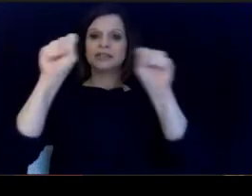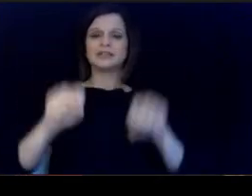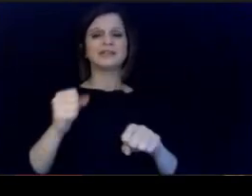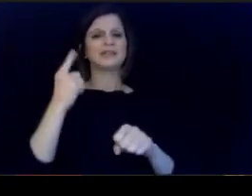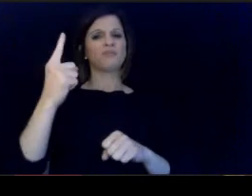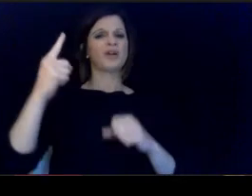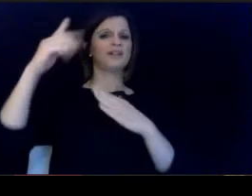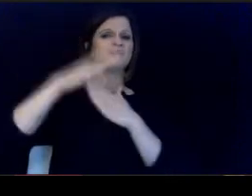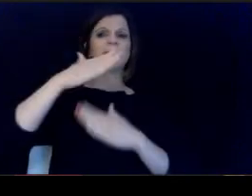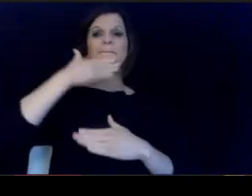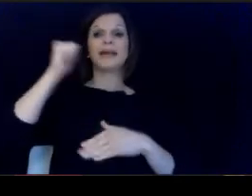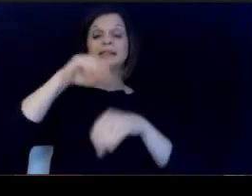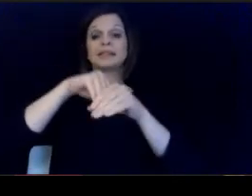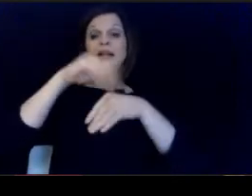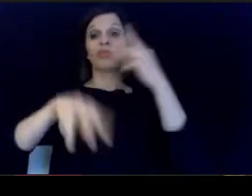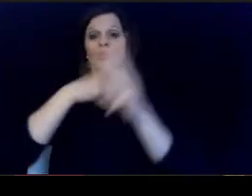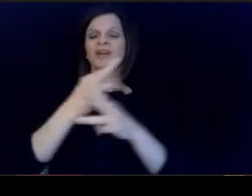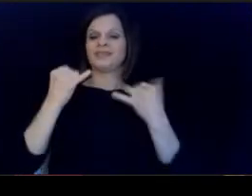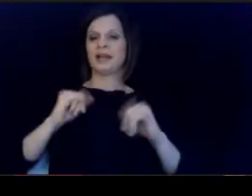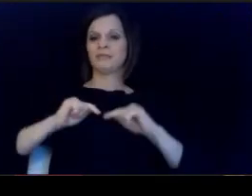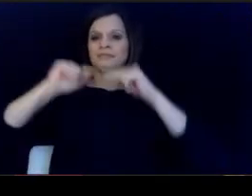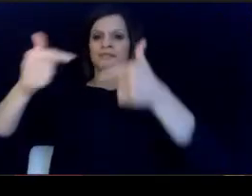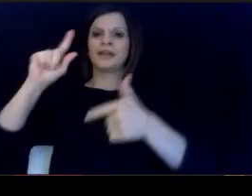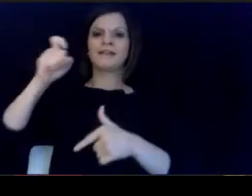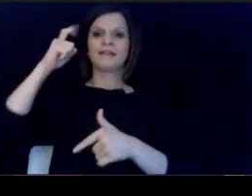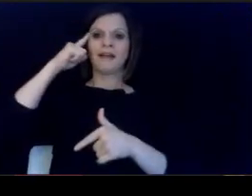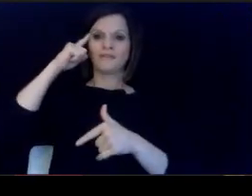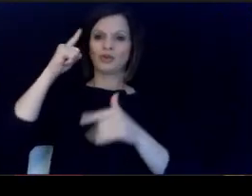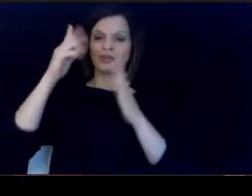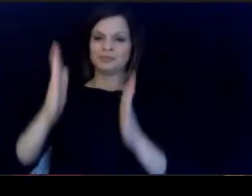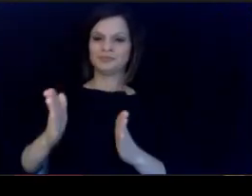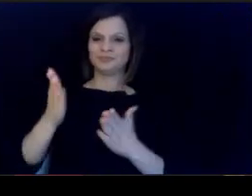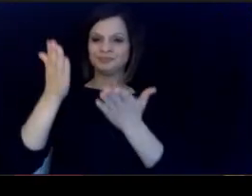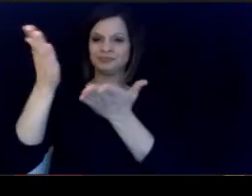in the world. And I want to now turn things over to the governor to tell. us more, Governor Beshear.